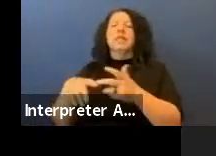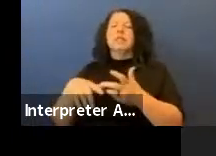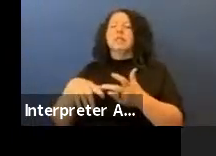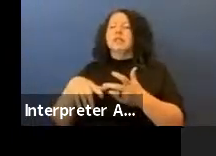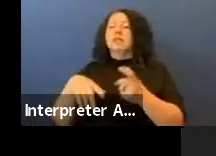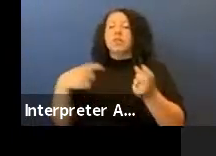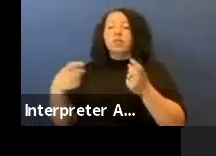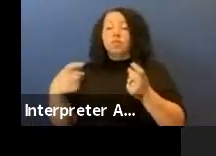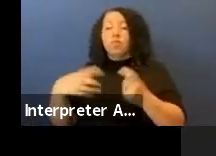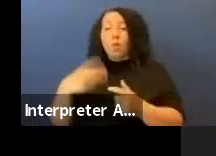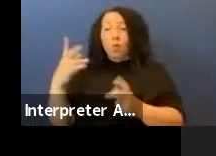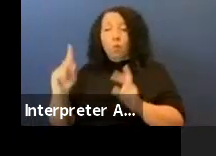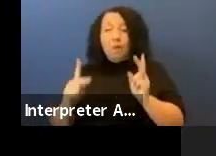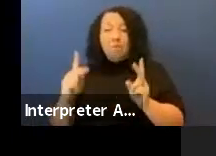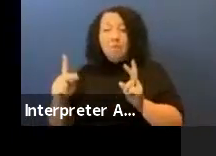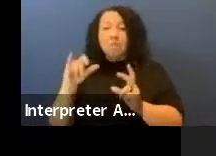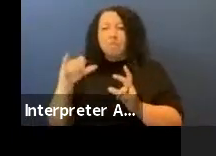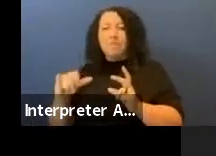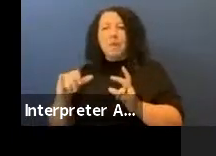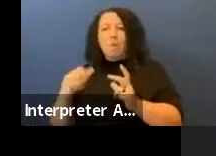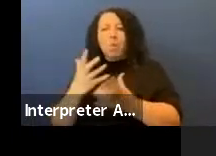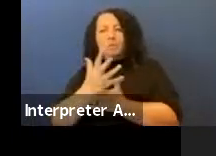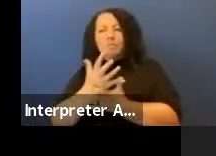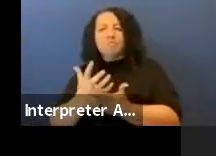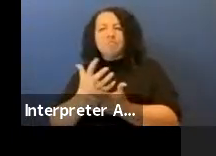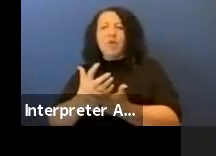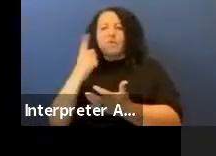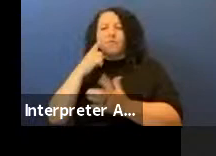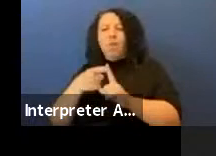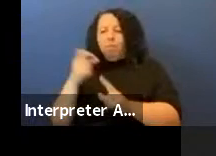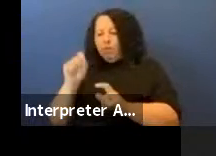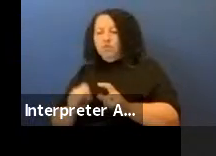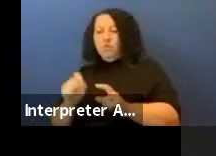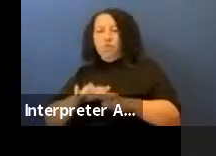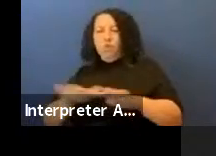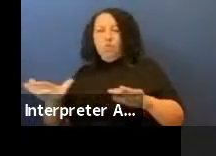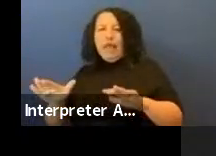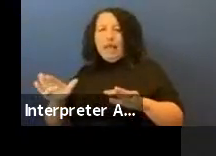plea of the Southern Plains Nations and